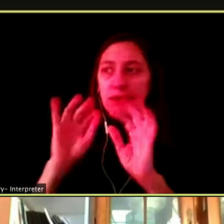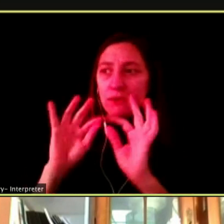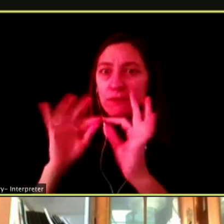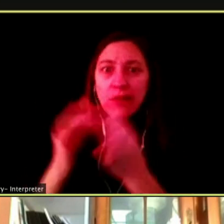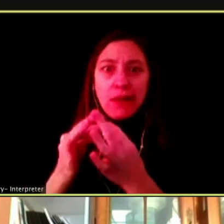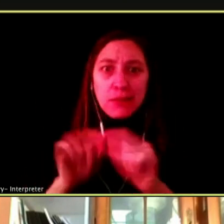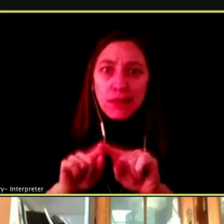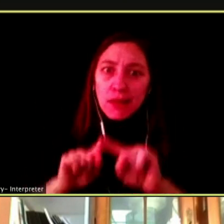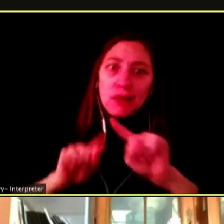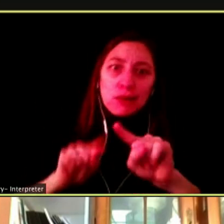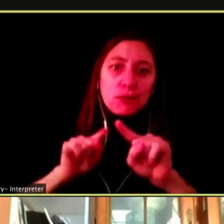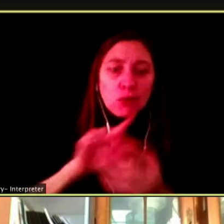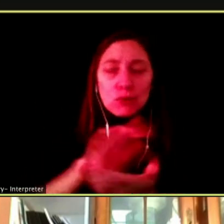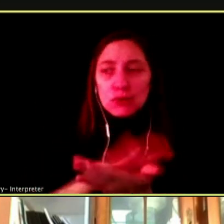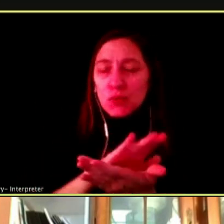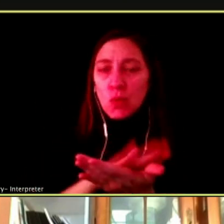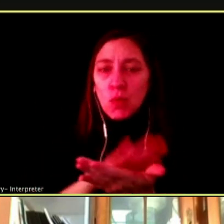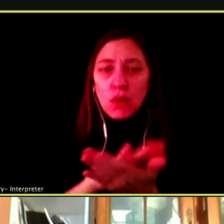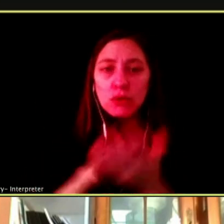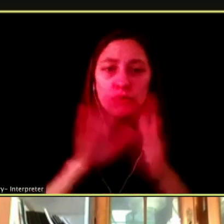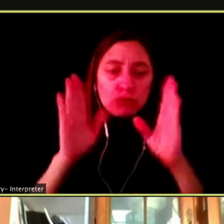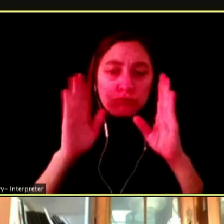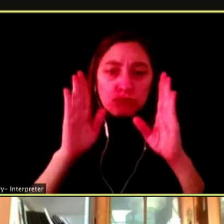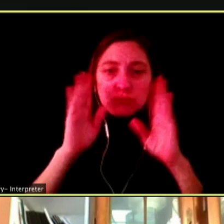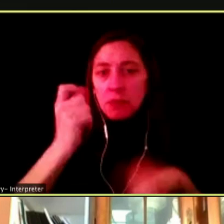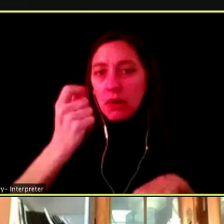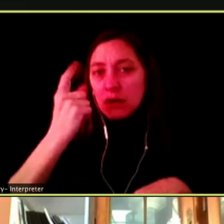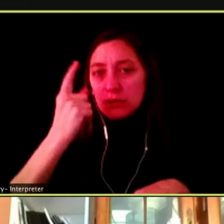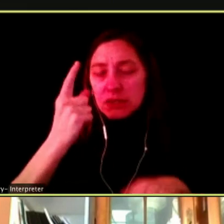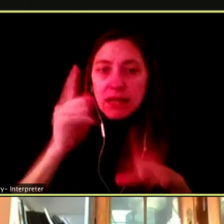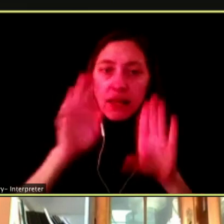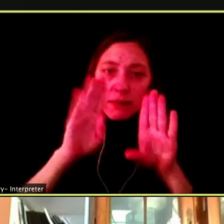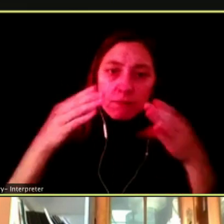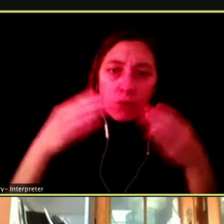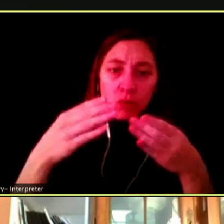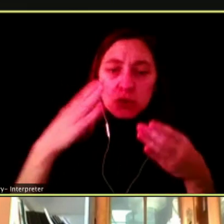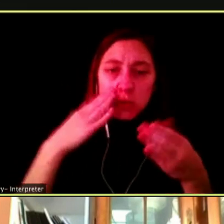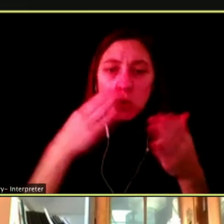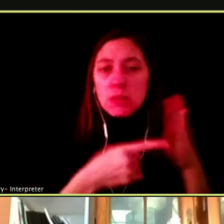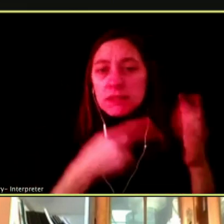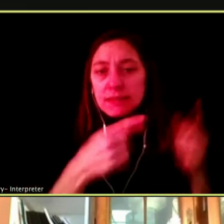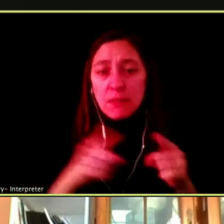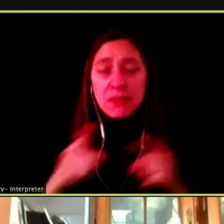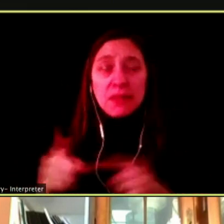ABLE TO PARTICIPATE, UNDERSTAND AND CONCENTRATE ON WHAT IS GOING ON.